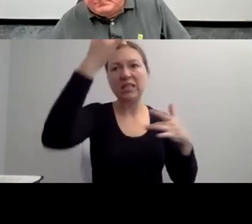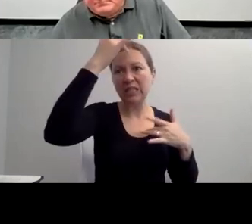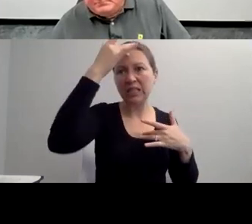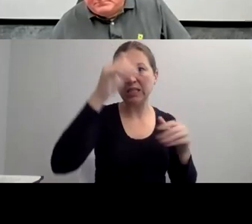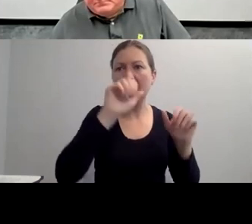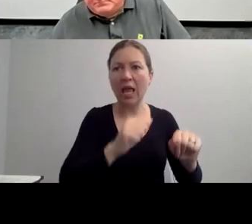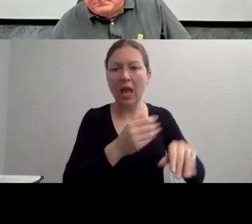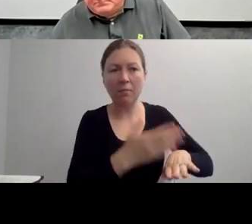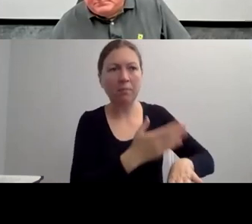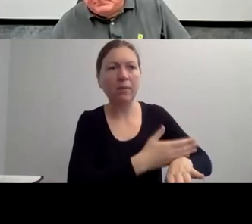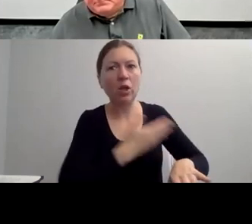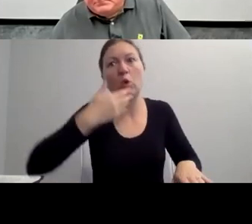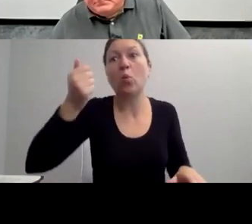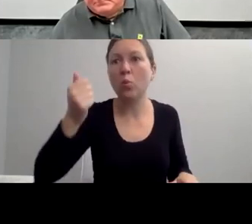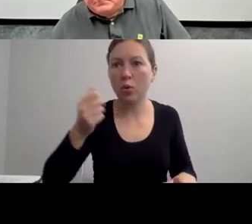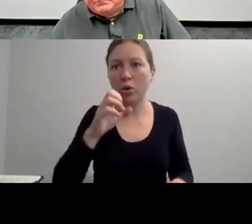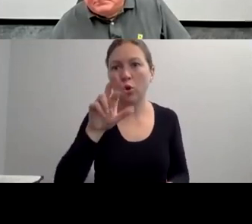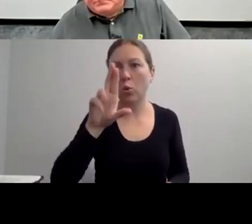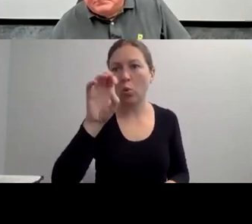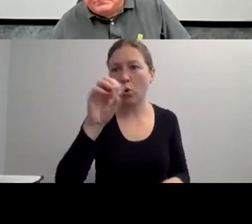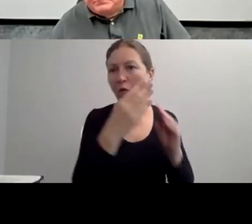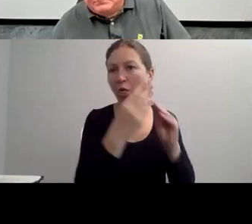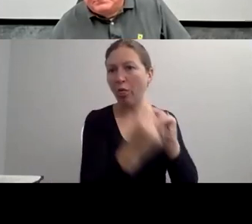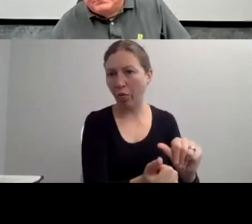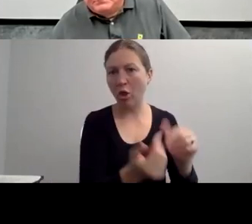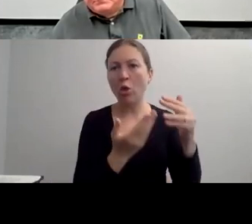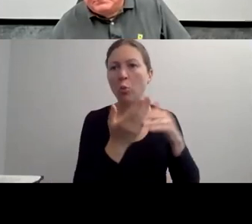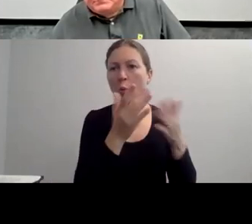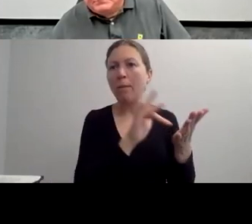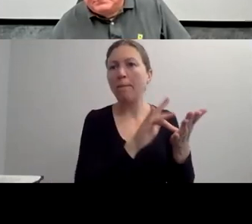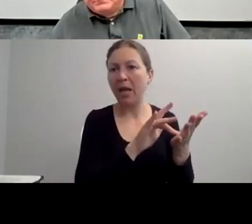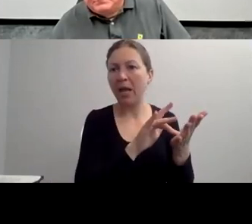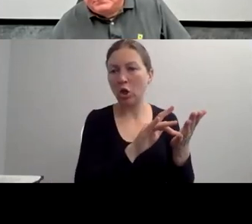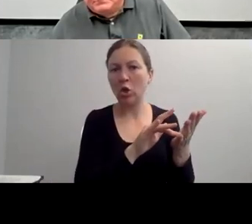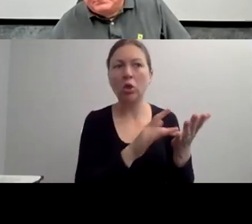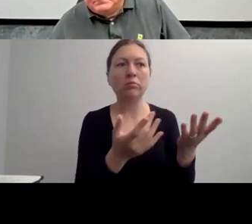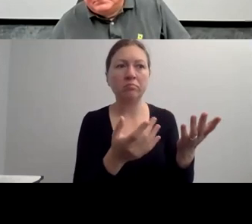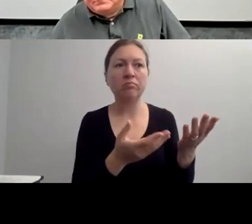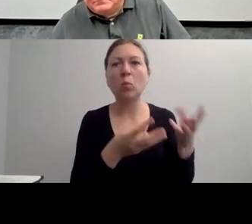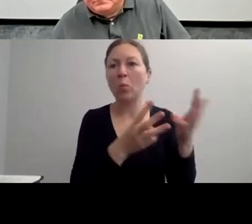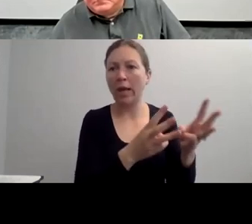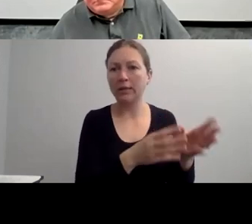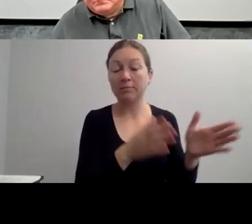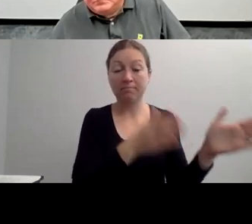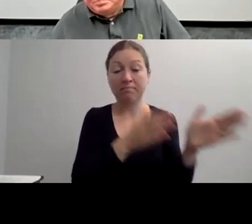"I MEAN, WHERE I LIVE AND WORK, I HAVE A WHEELCHAIR. I HAVE ACCESS TO ATTENDANCE.